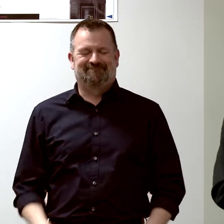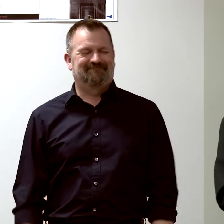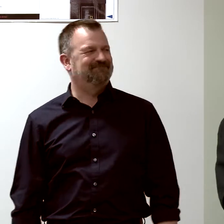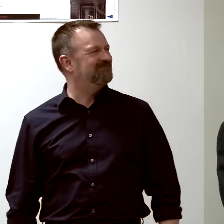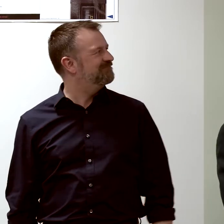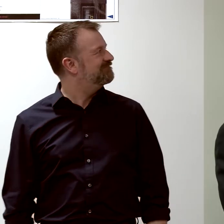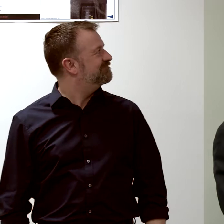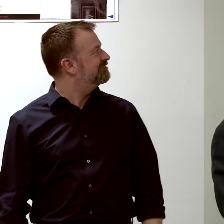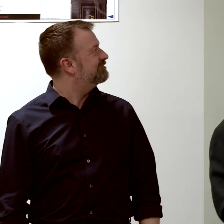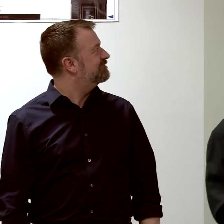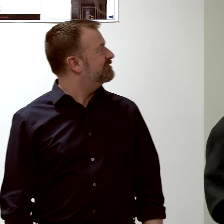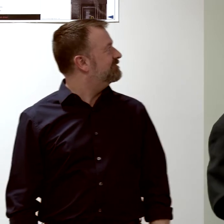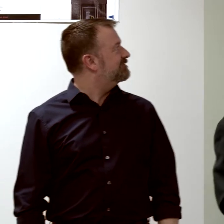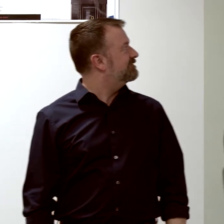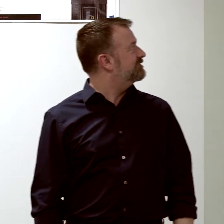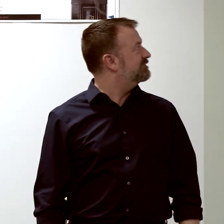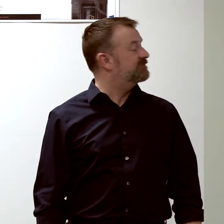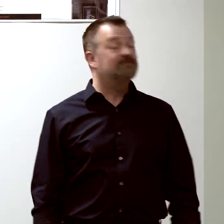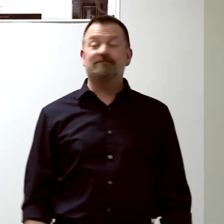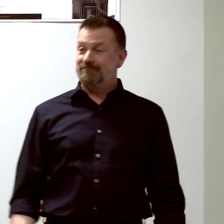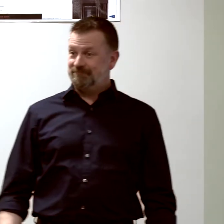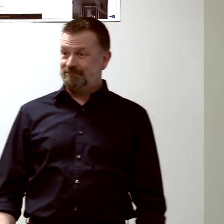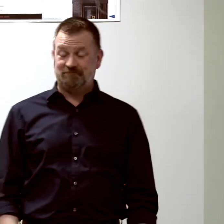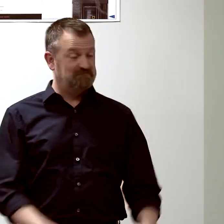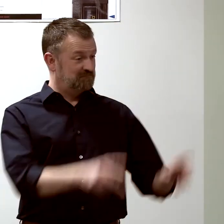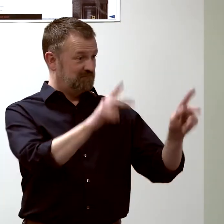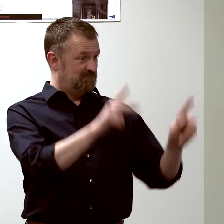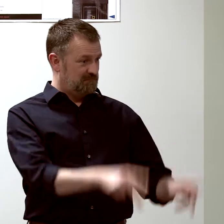So we vaccinate people...